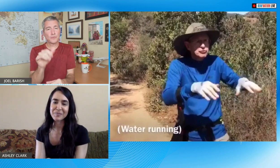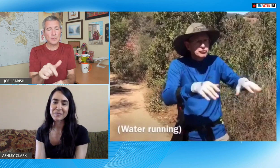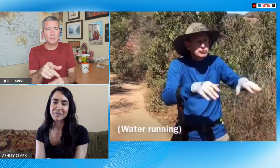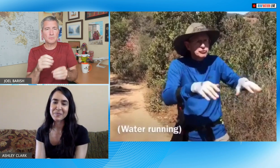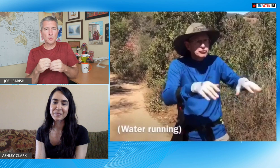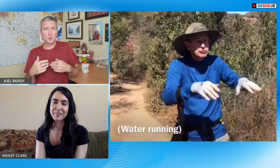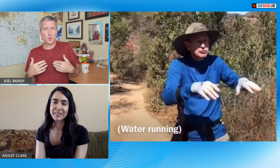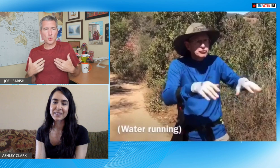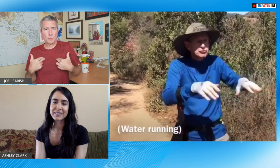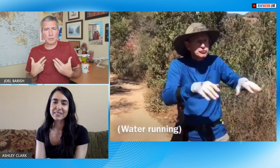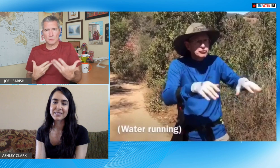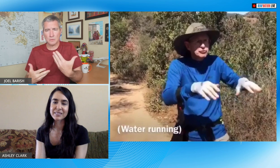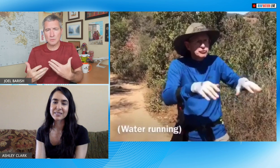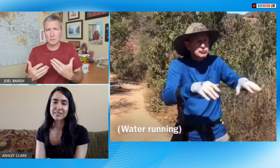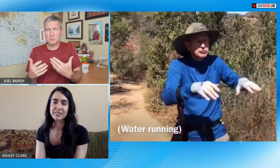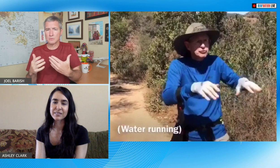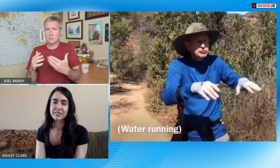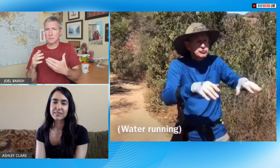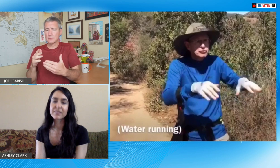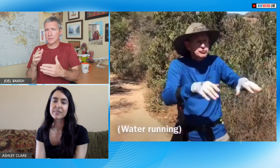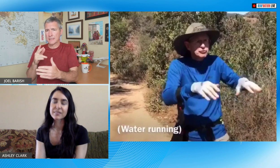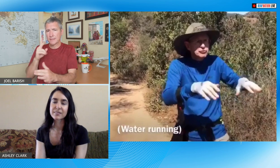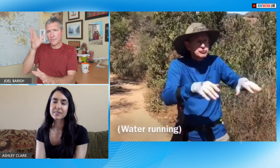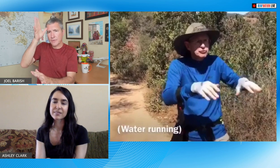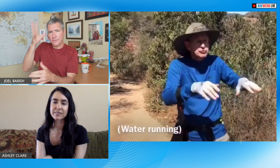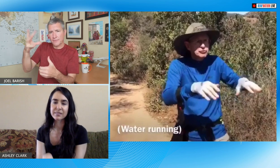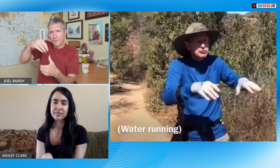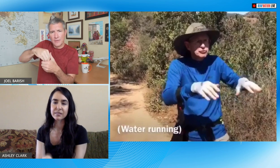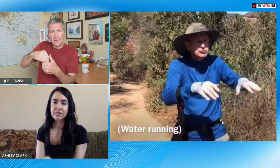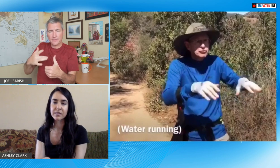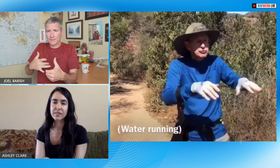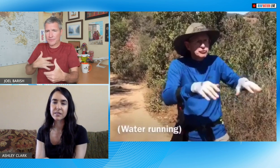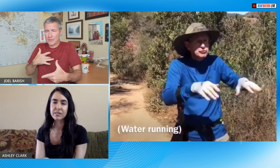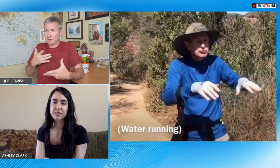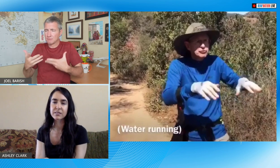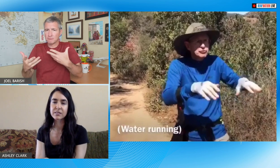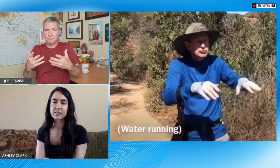try every day not only that but it makes it so much more human right pulling a